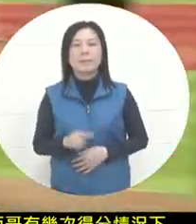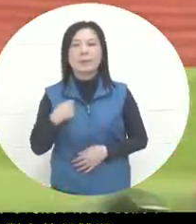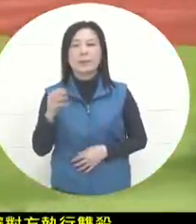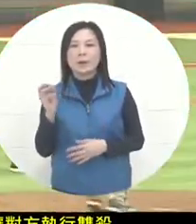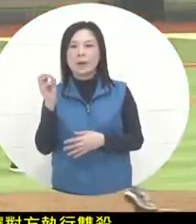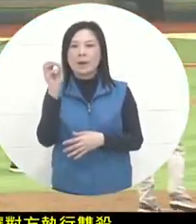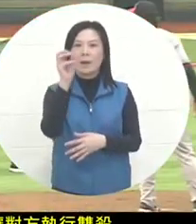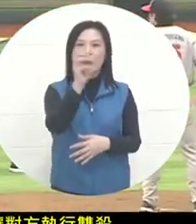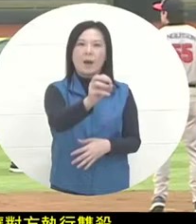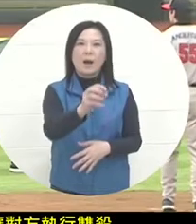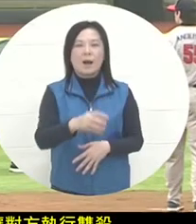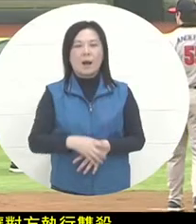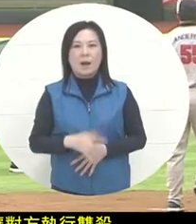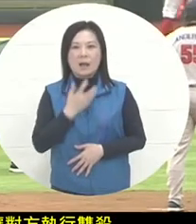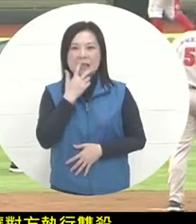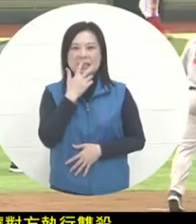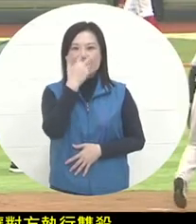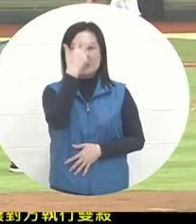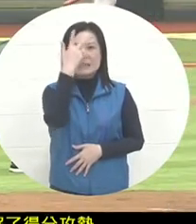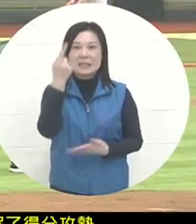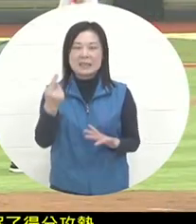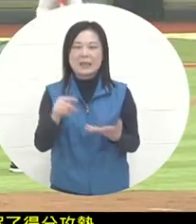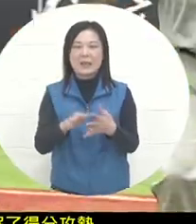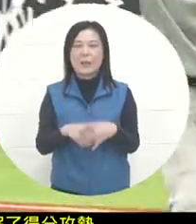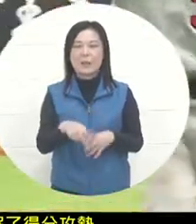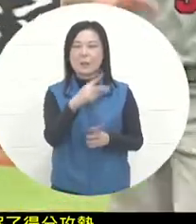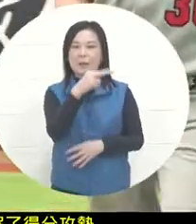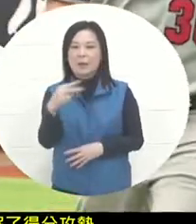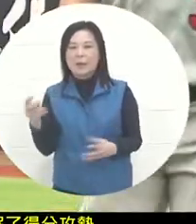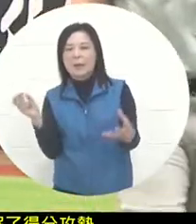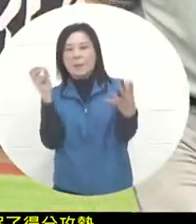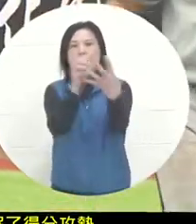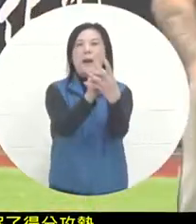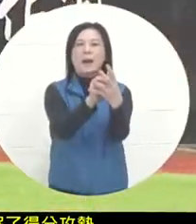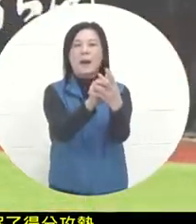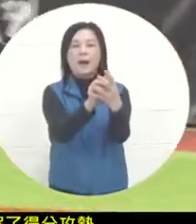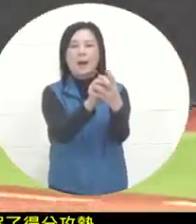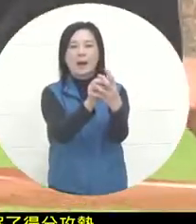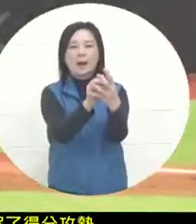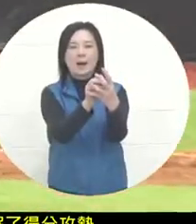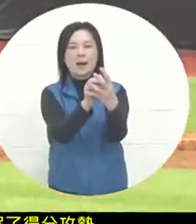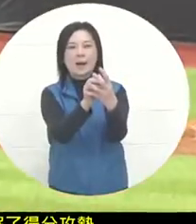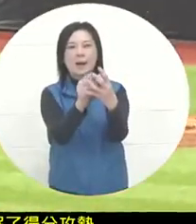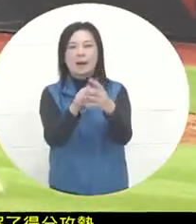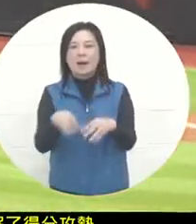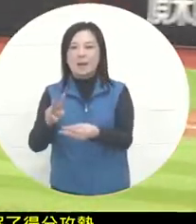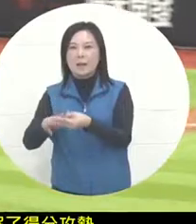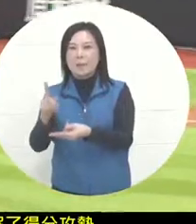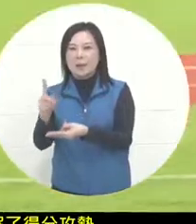terrible. After the organic player caught it, the first base runner had already run out,